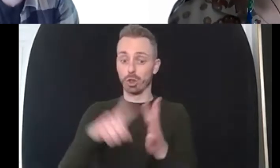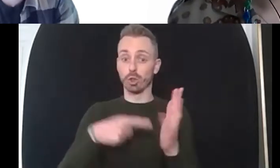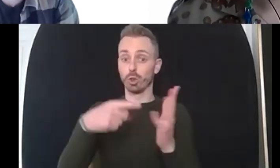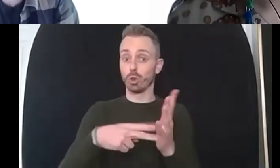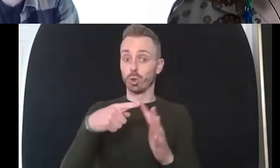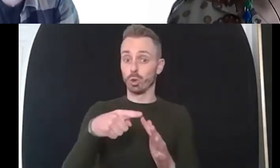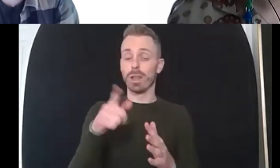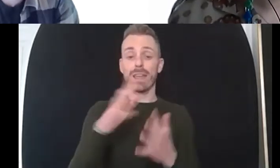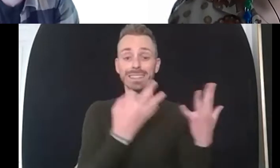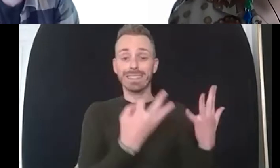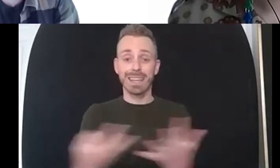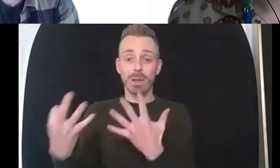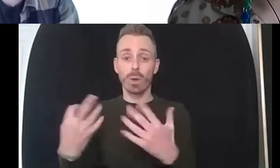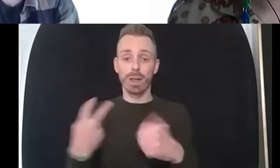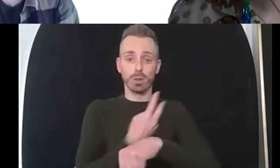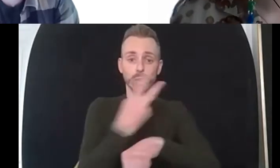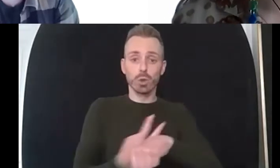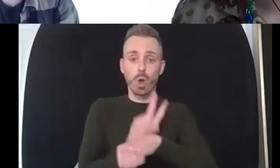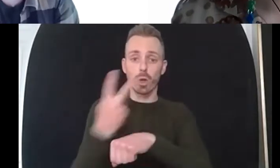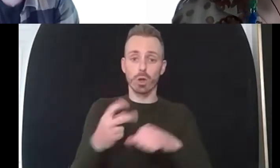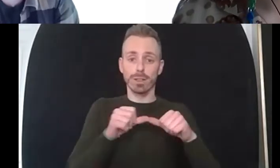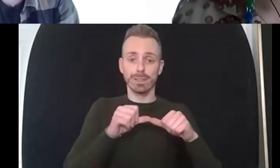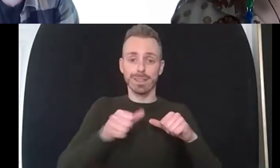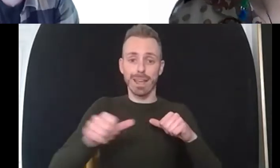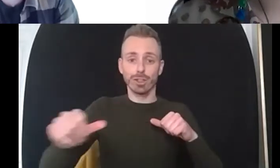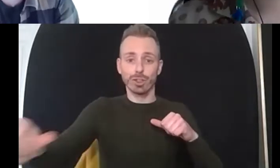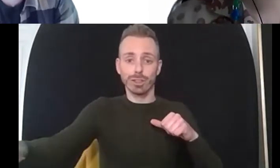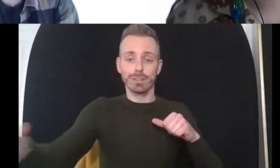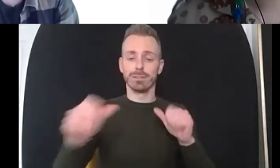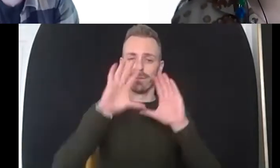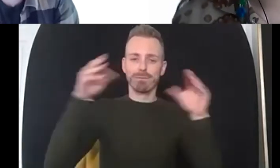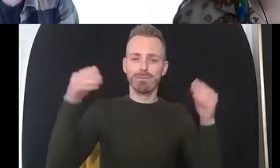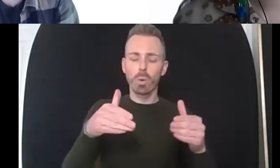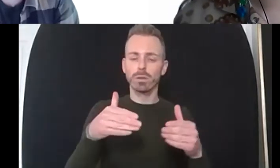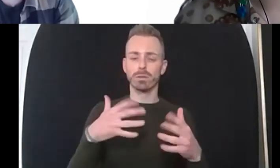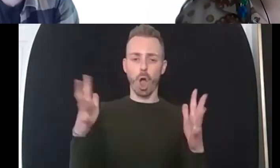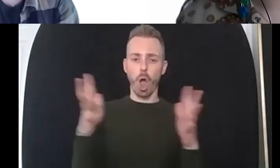over eight weeks and it's particularly focusing on radical self-care for lgbtq plus people